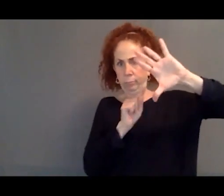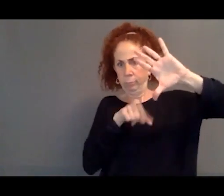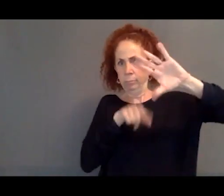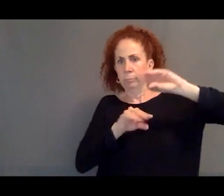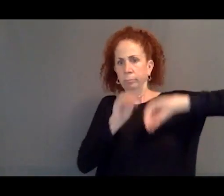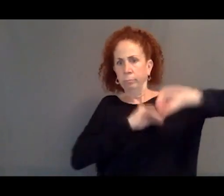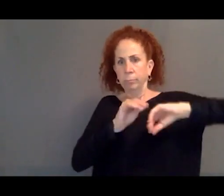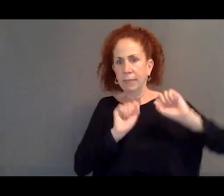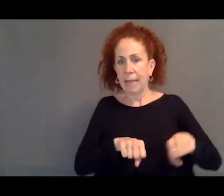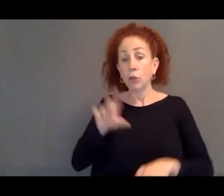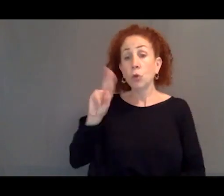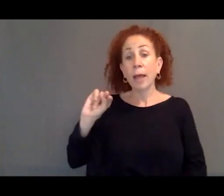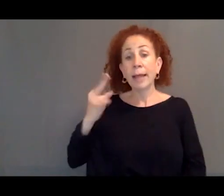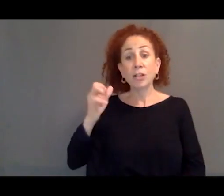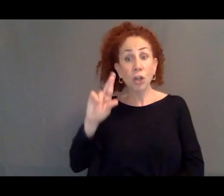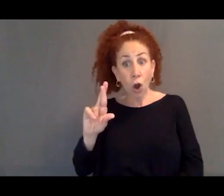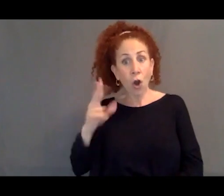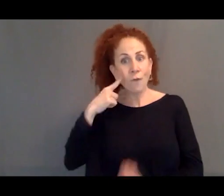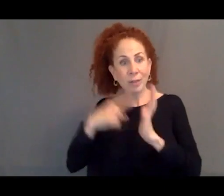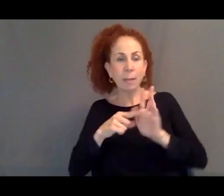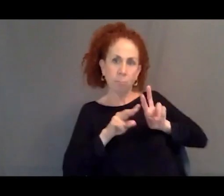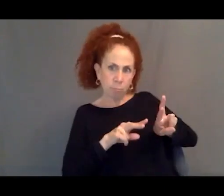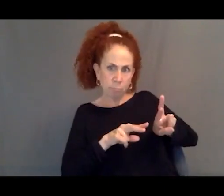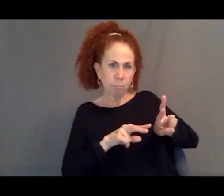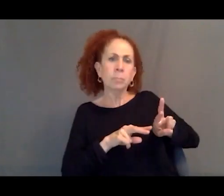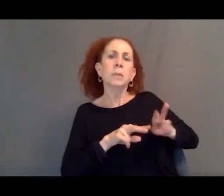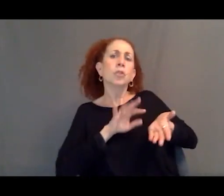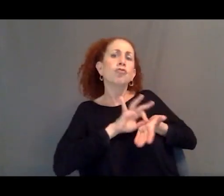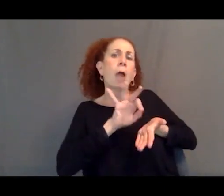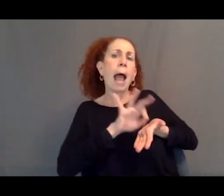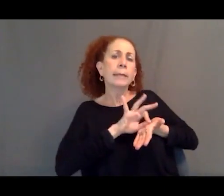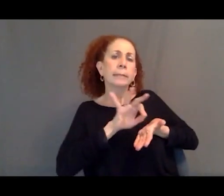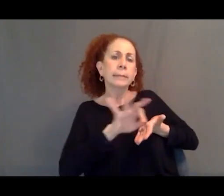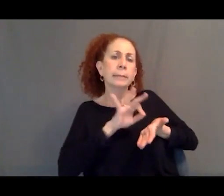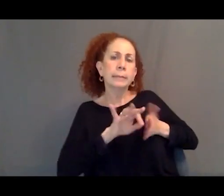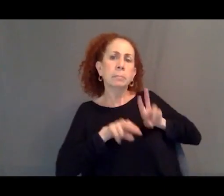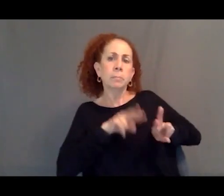So the UNHCR, for instance, tracks them. It counts them as displaced people,